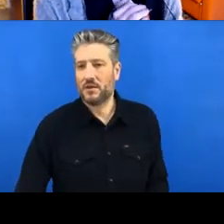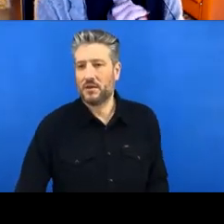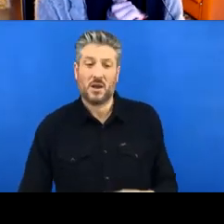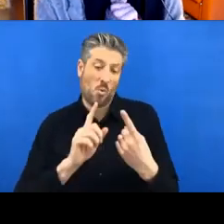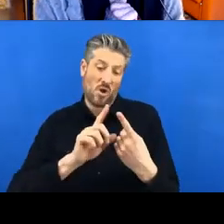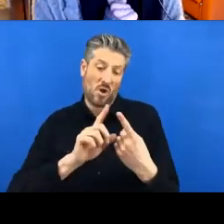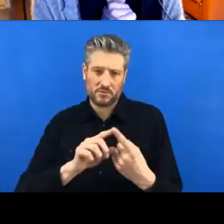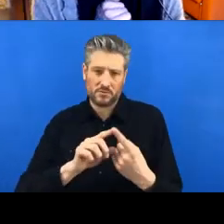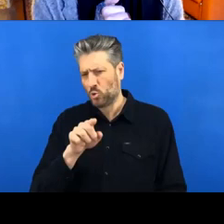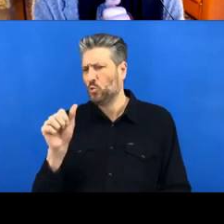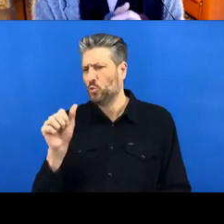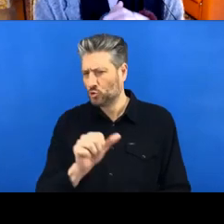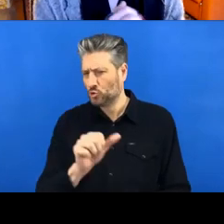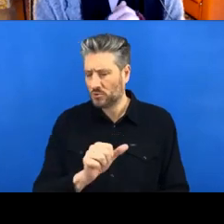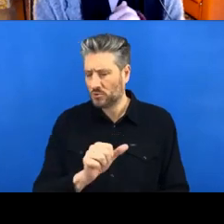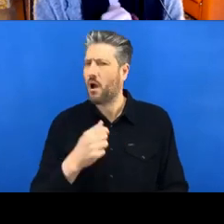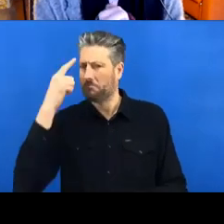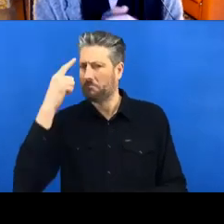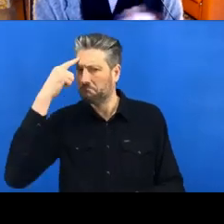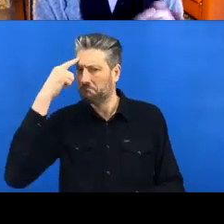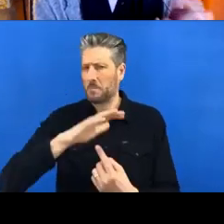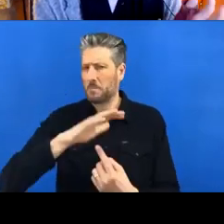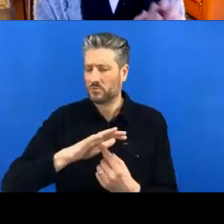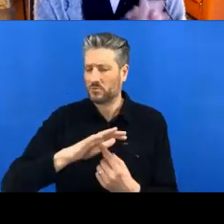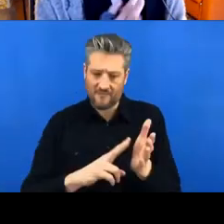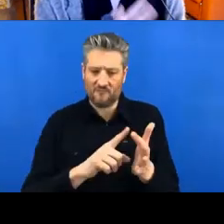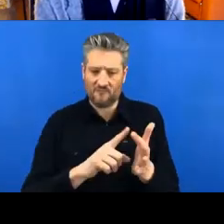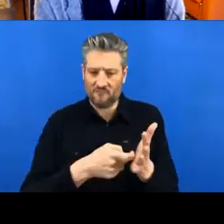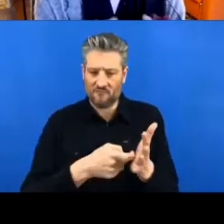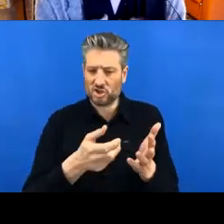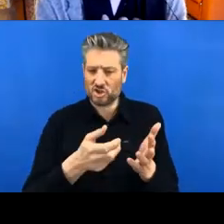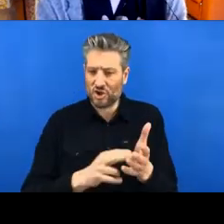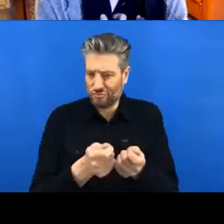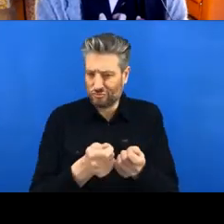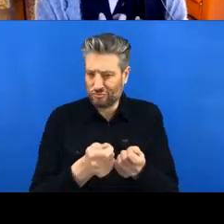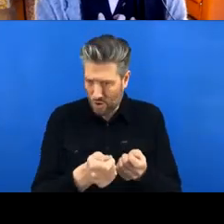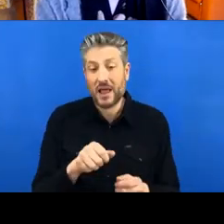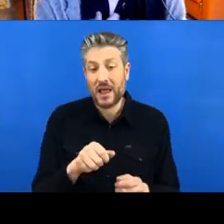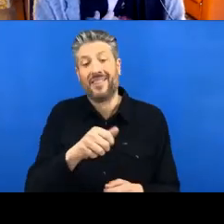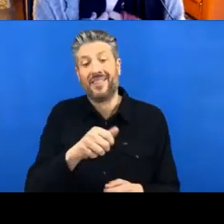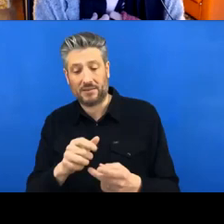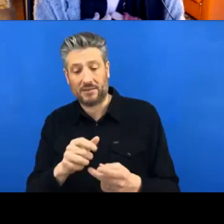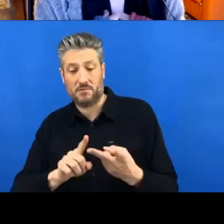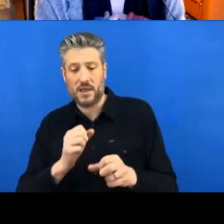introduction to Git and GitHub, and then finally how to integrate them into your RStudio workflow.